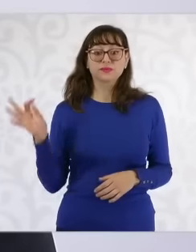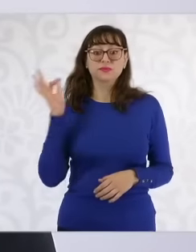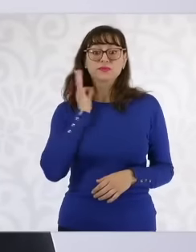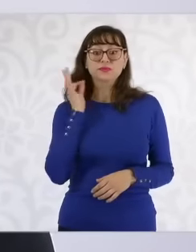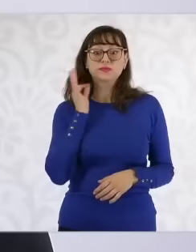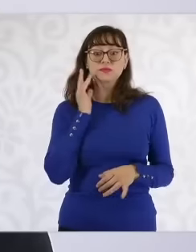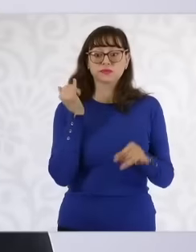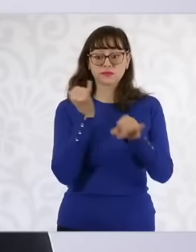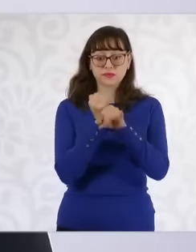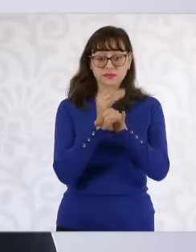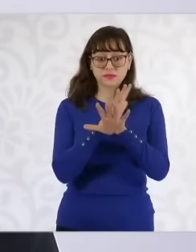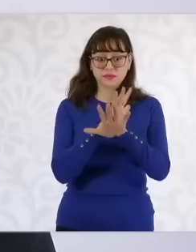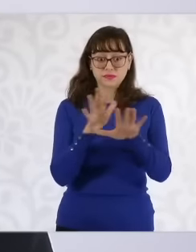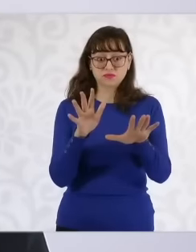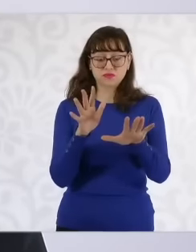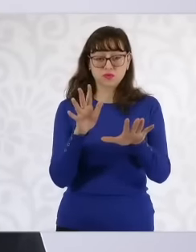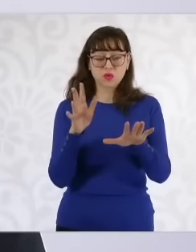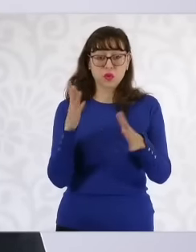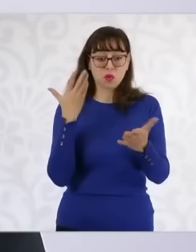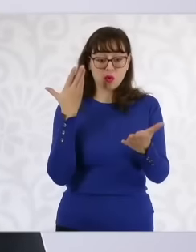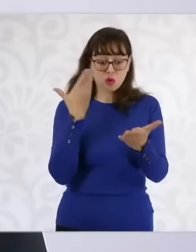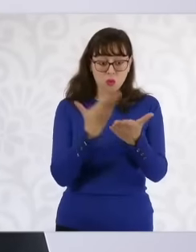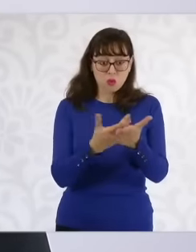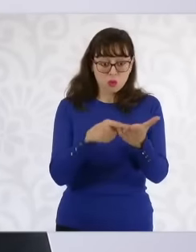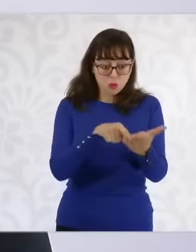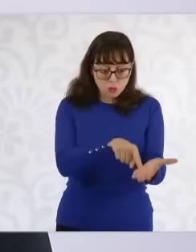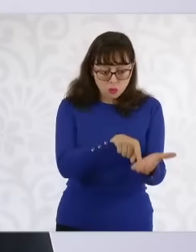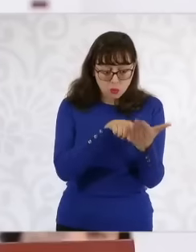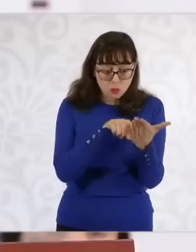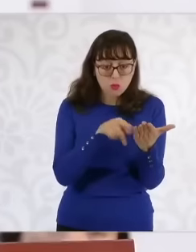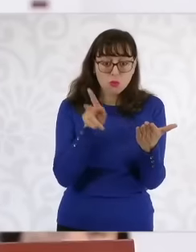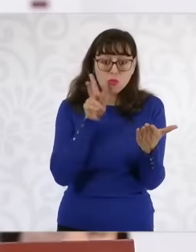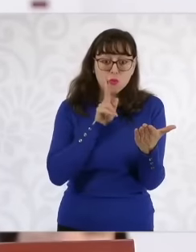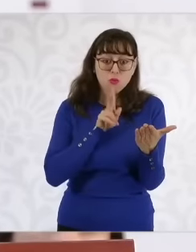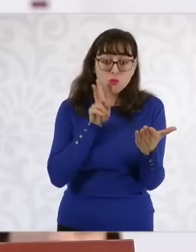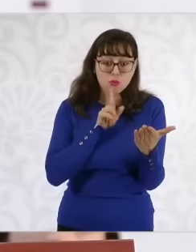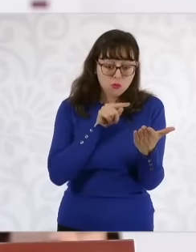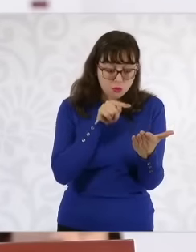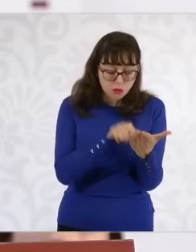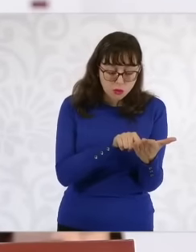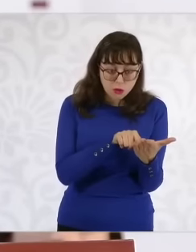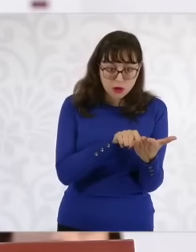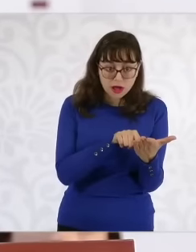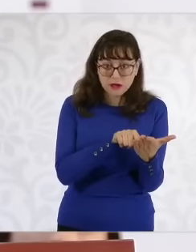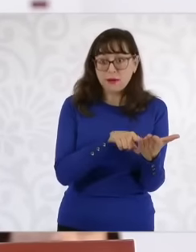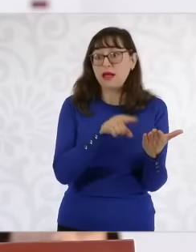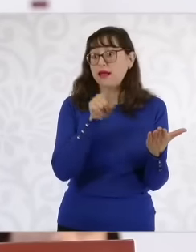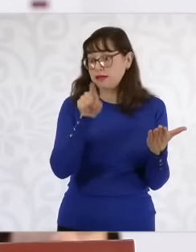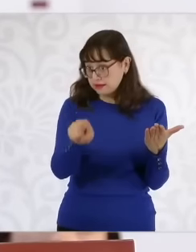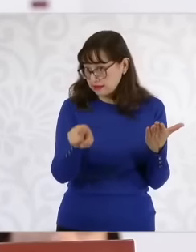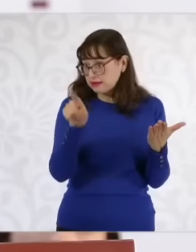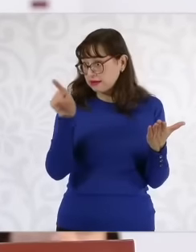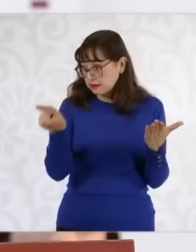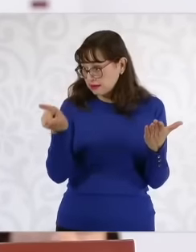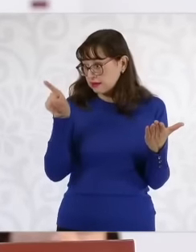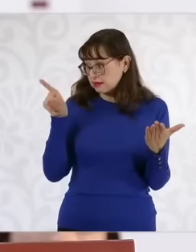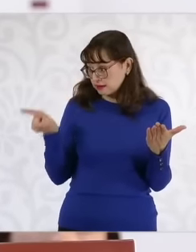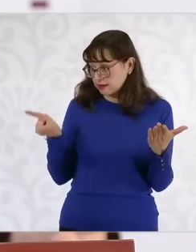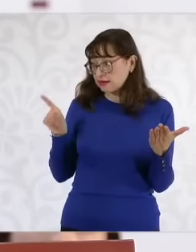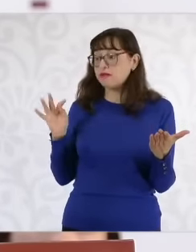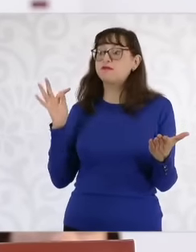evidence data as we have had evidence data due to the officials of the State prosecutor's office